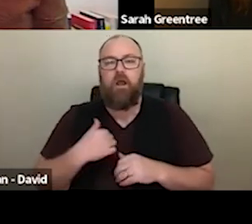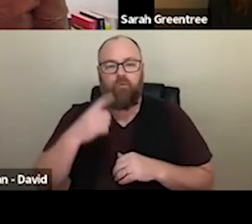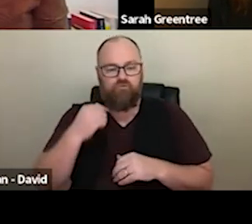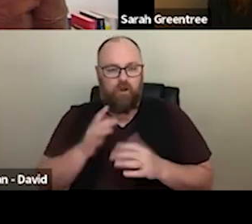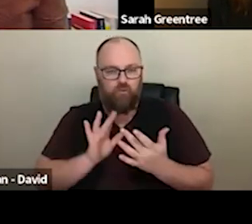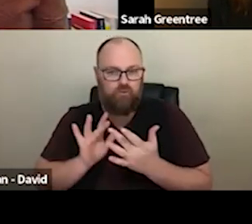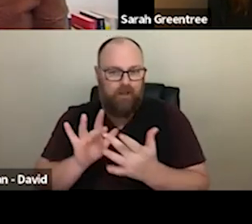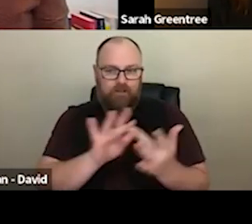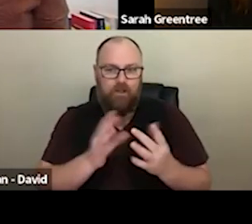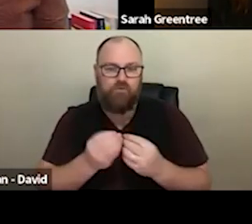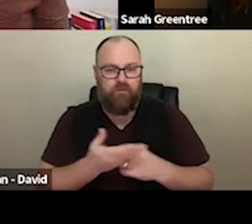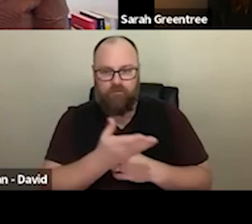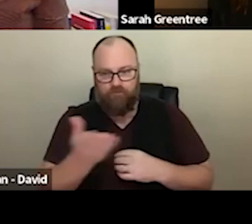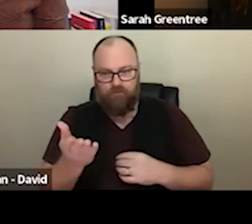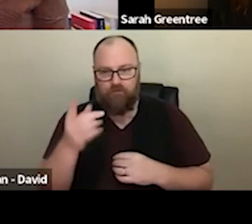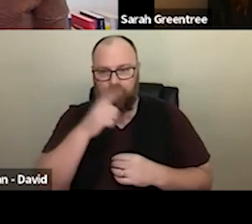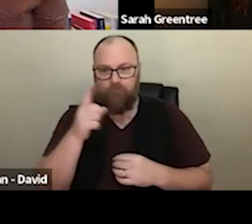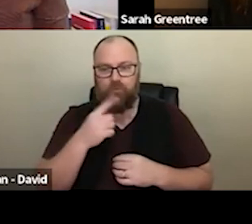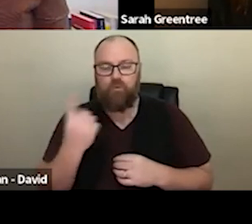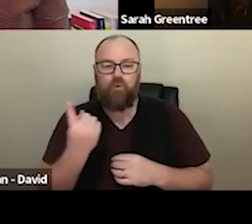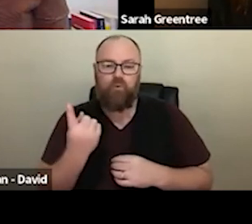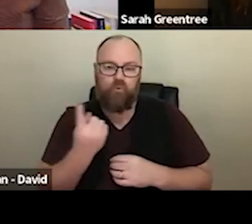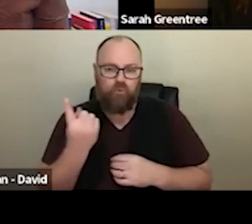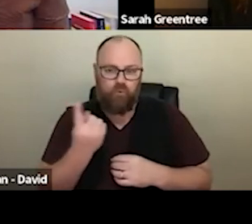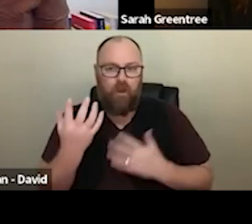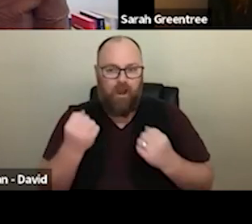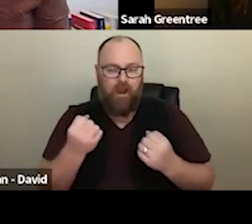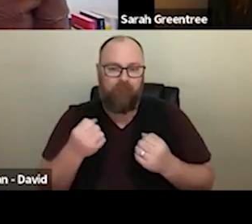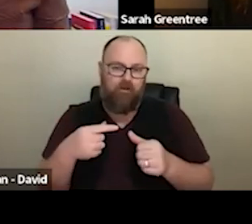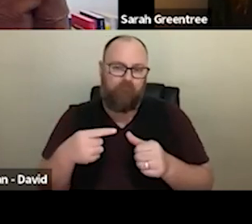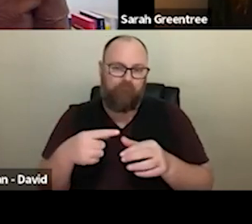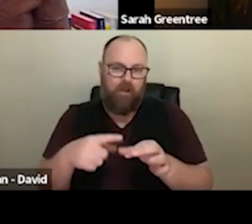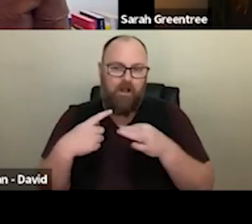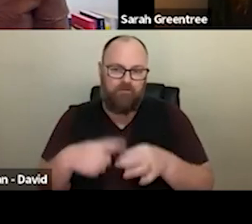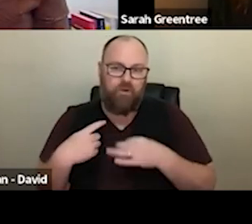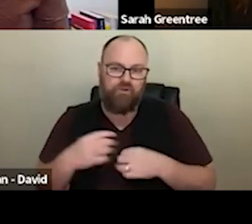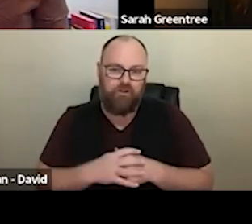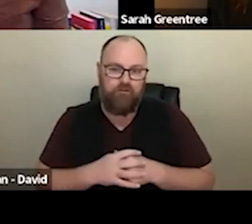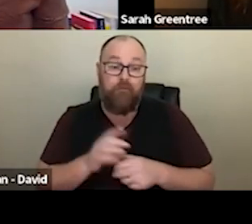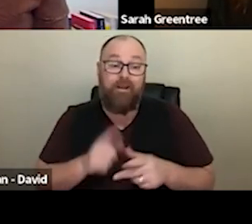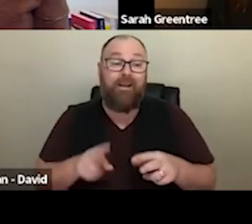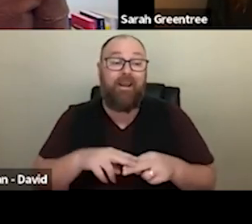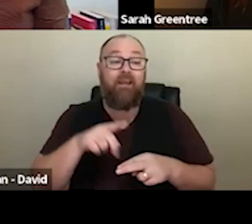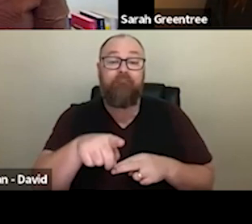with those that have asked questions. And what I would recommend as well, if you still have that question, please If there are not already so within our frequently asked questions, and try and get in touch